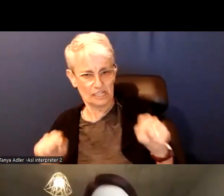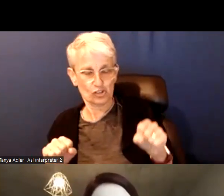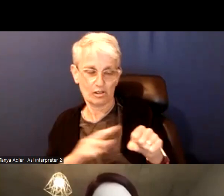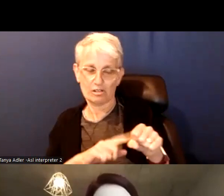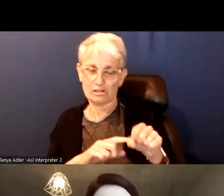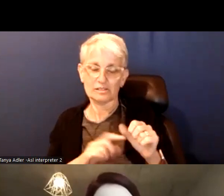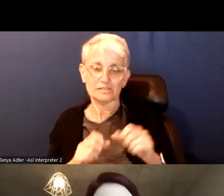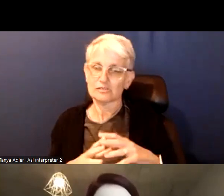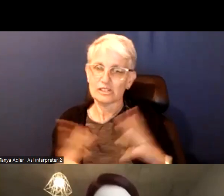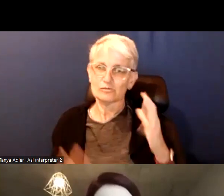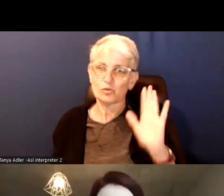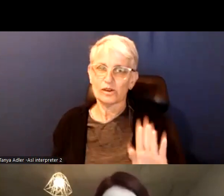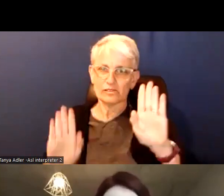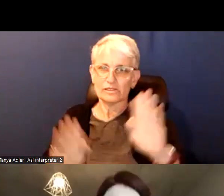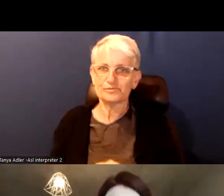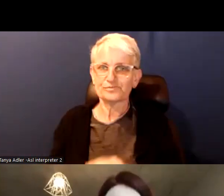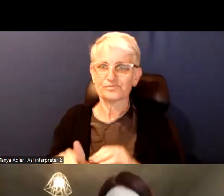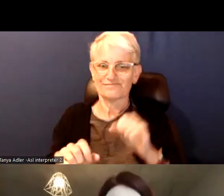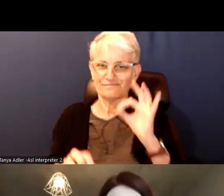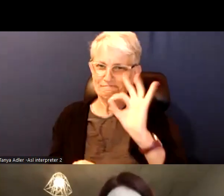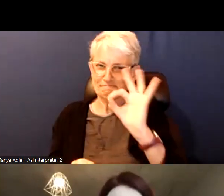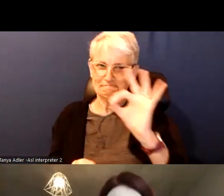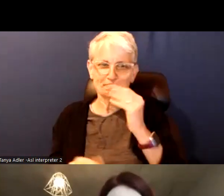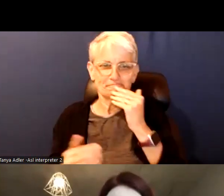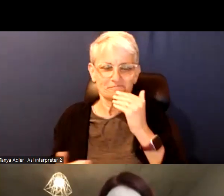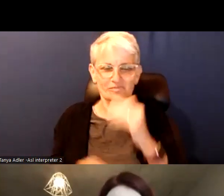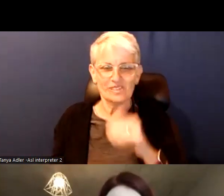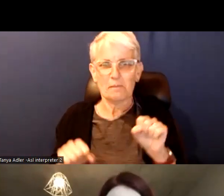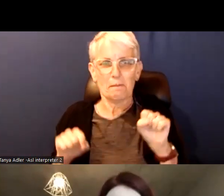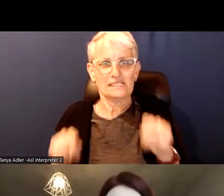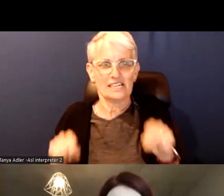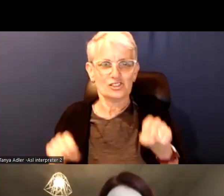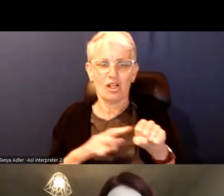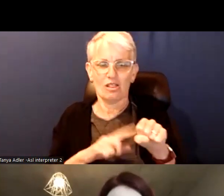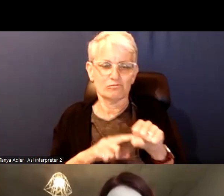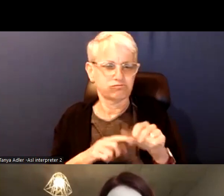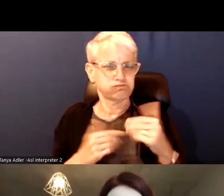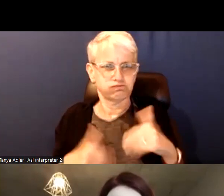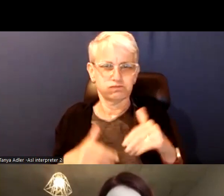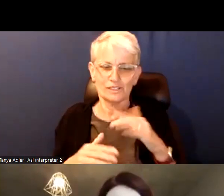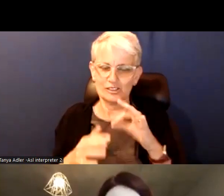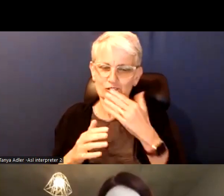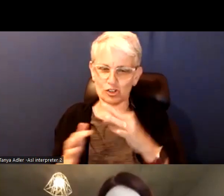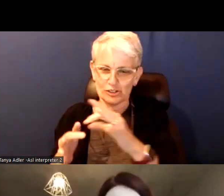which she had a conflict with her today and she is still here with us we really appreciate that.